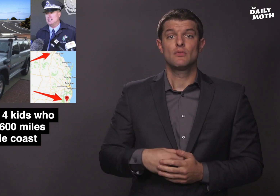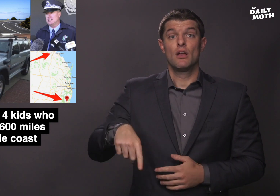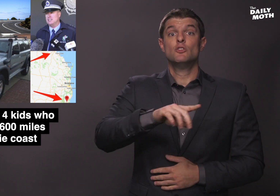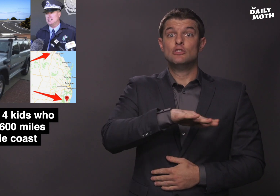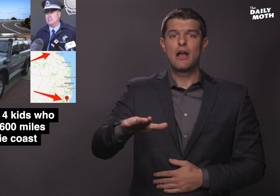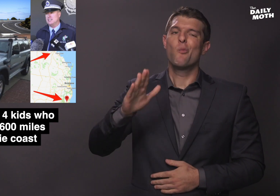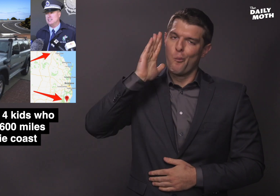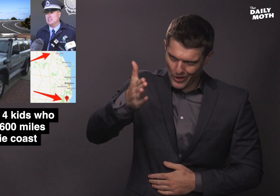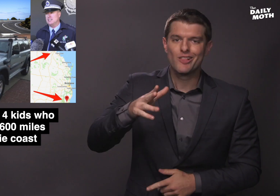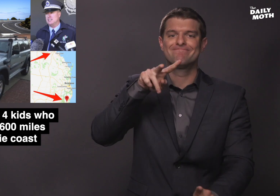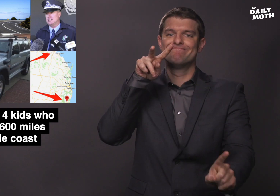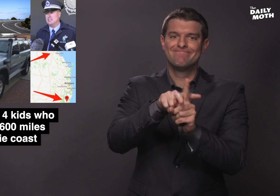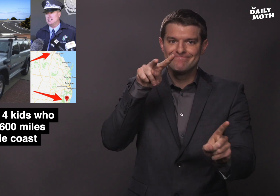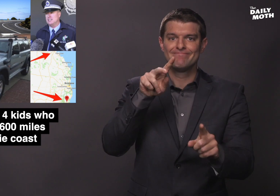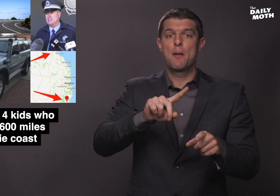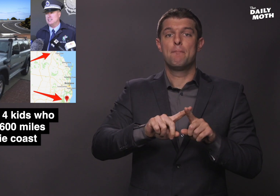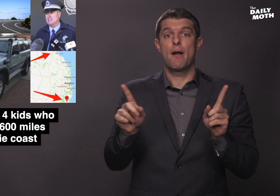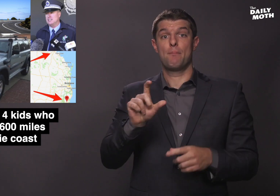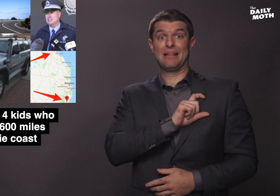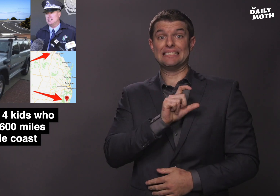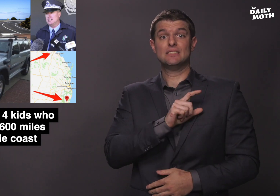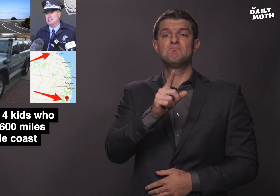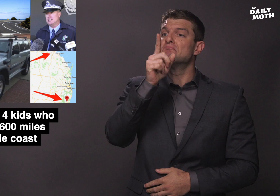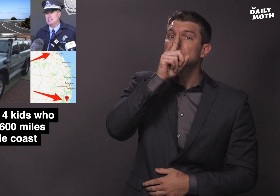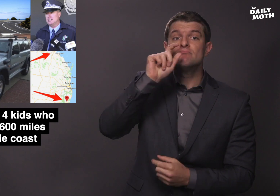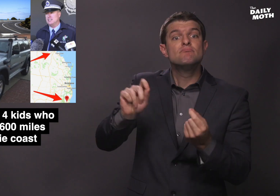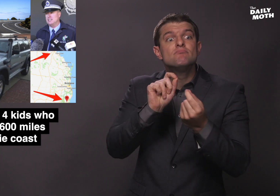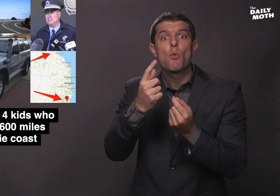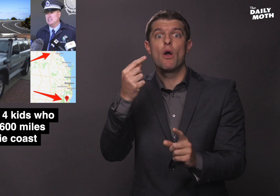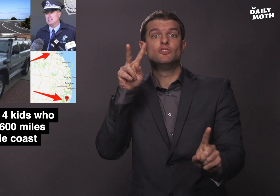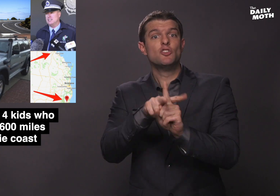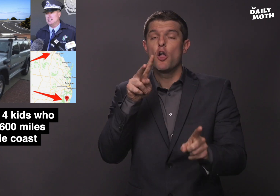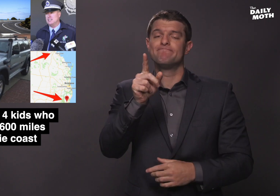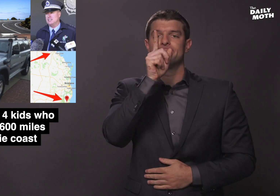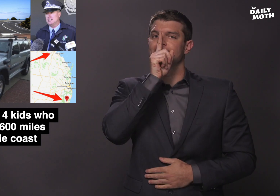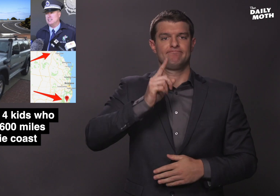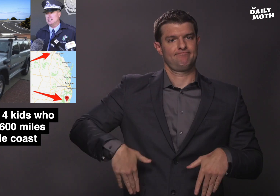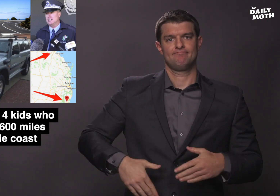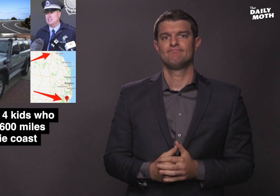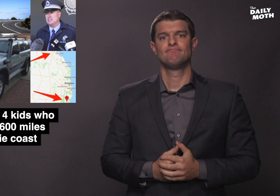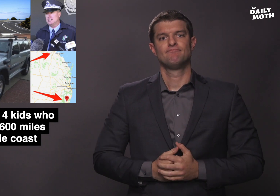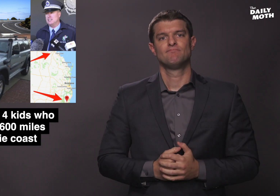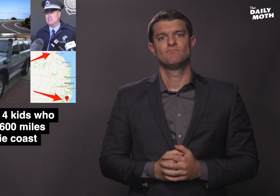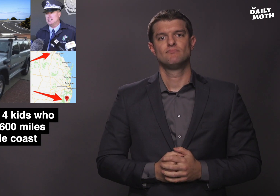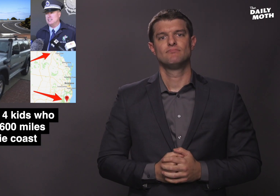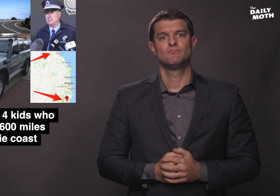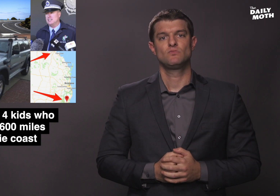The children will be charged, but police haven't specified what the offenses are.